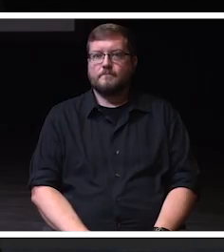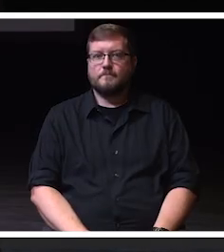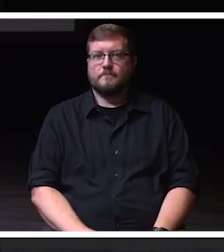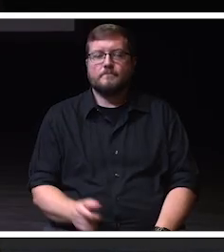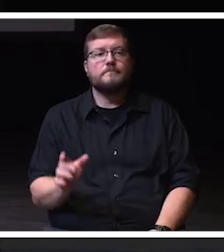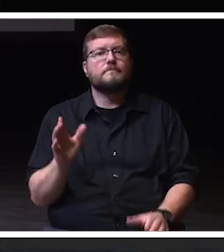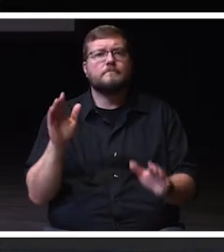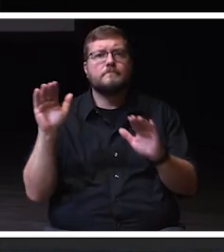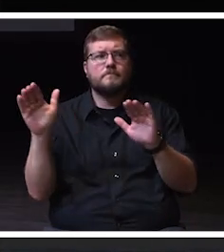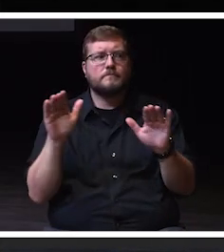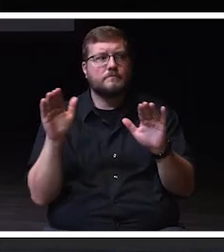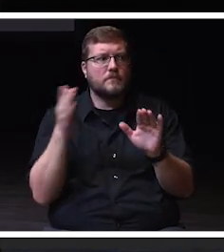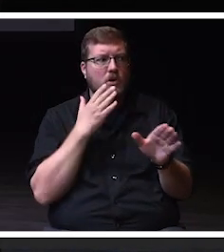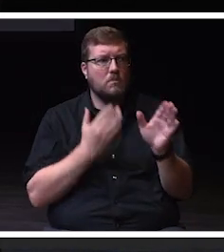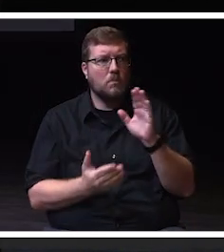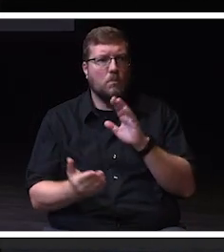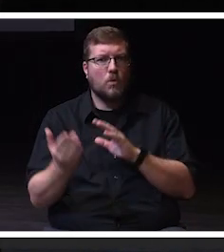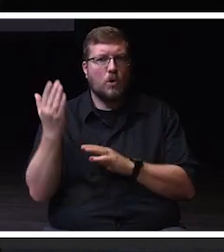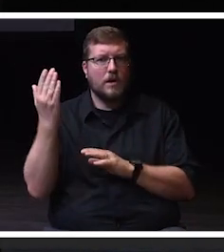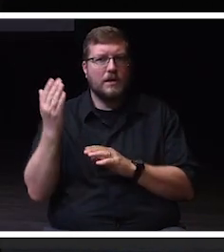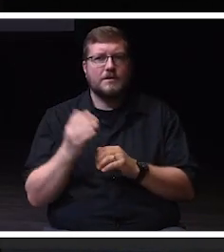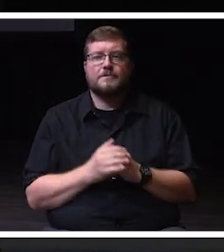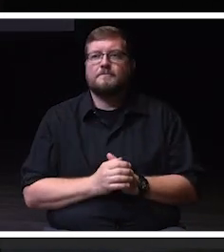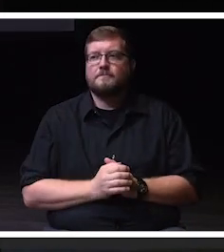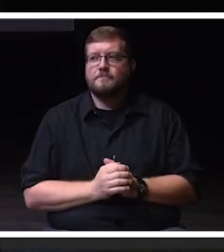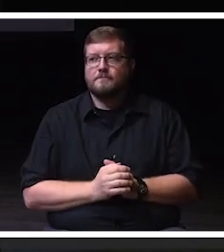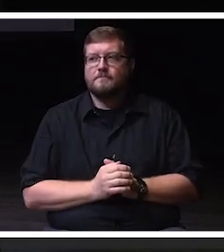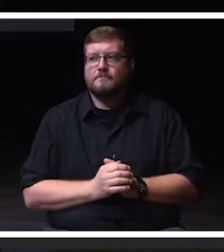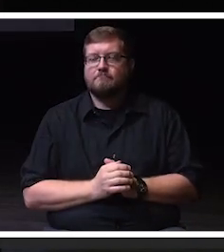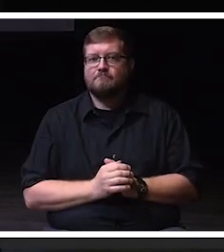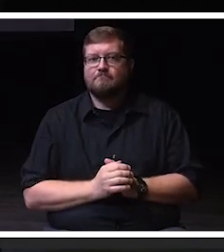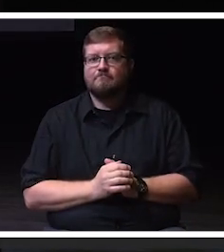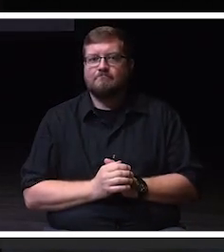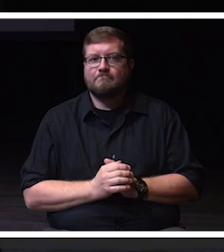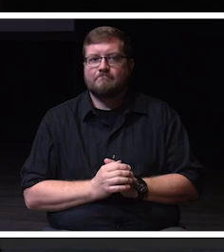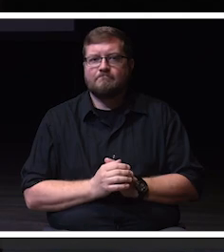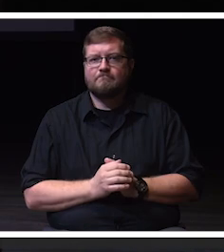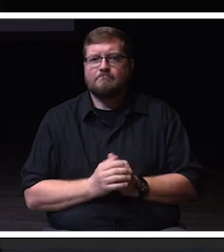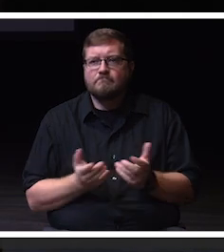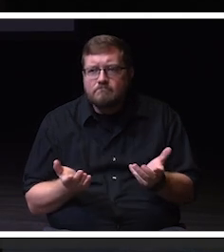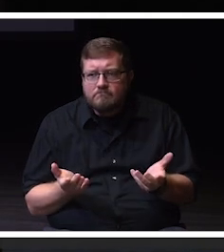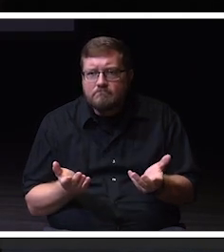Alright, good morning. Oh come on this is a celebration,